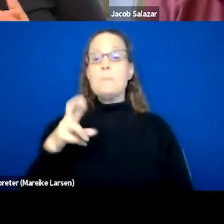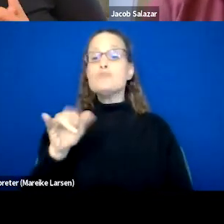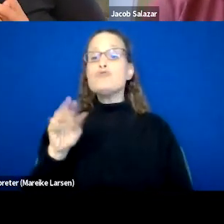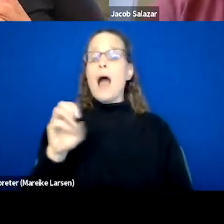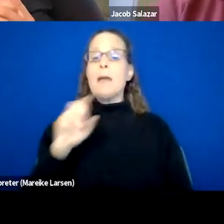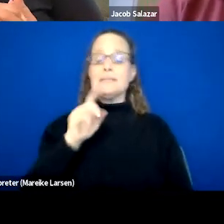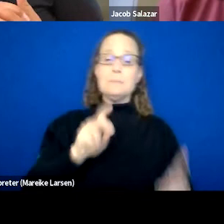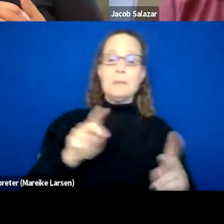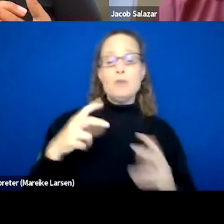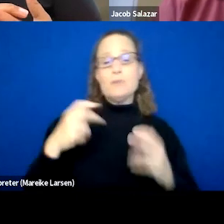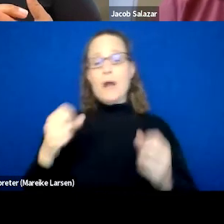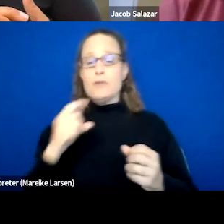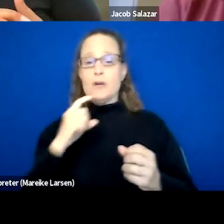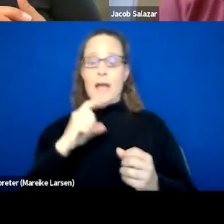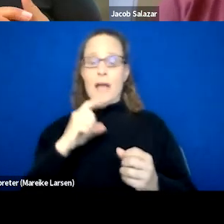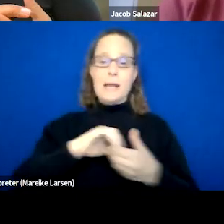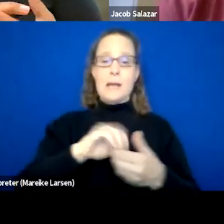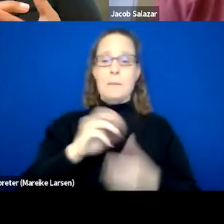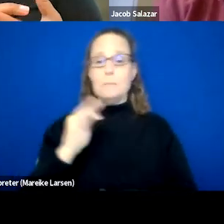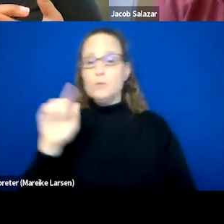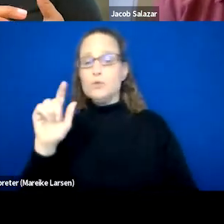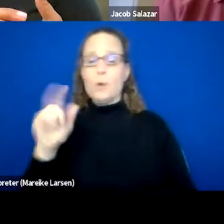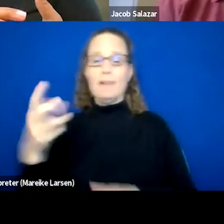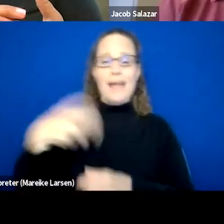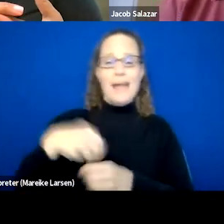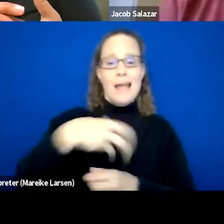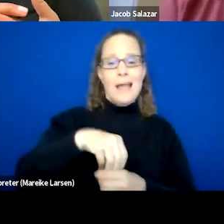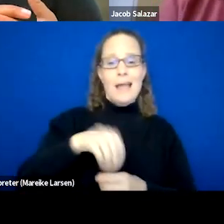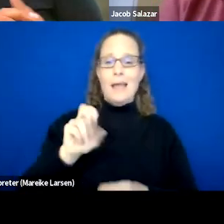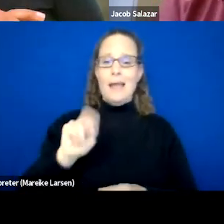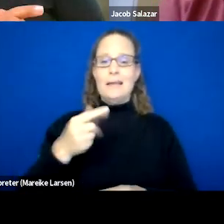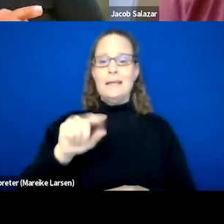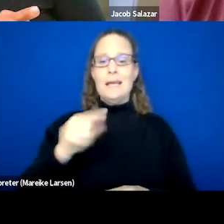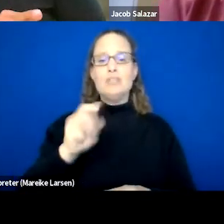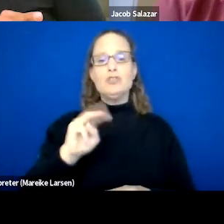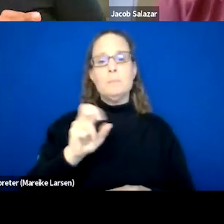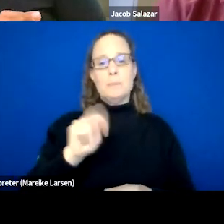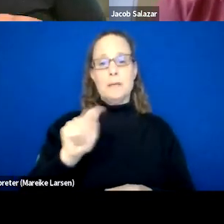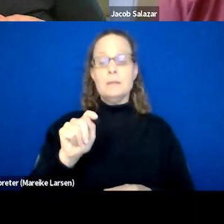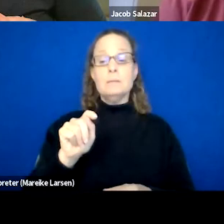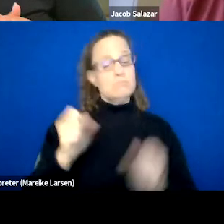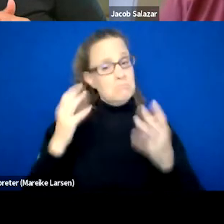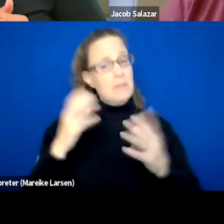So that's what our team does, we meet our clients where they're at. A lot of our clients are homeless.